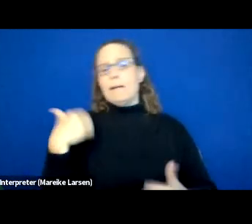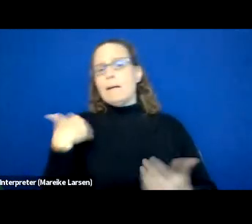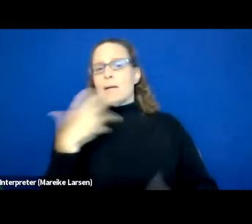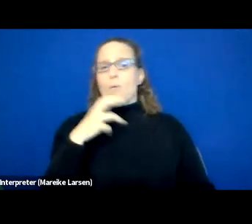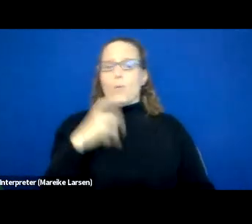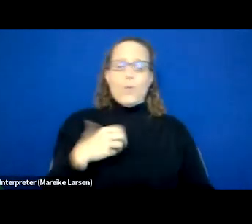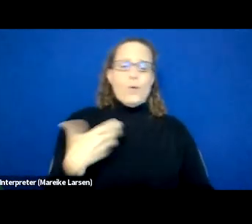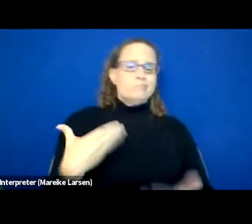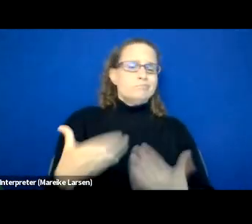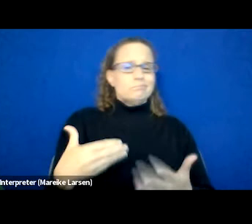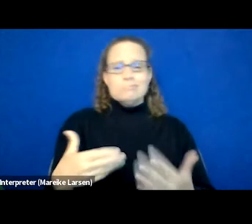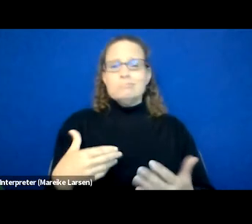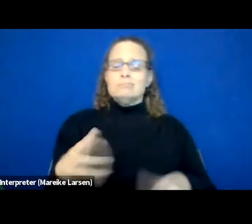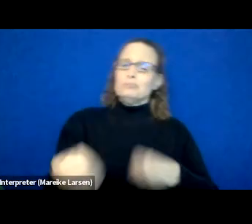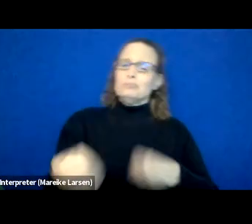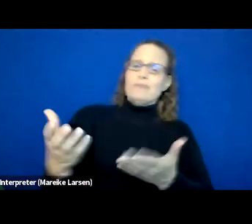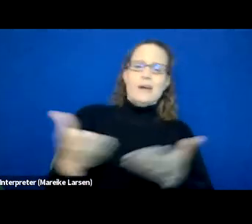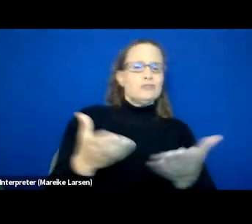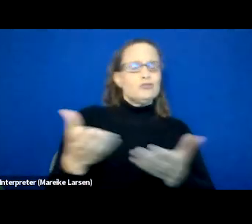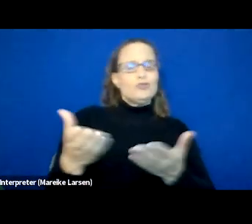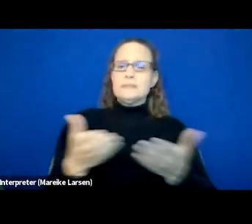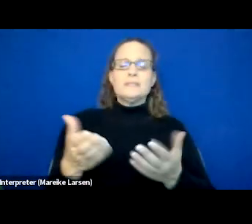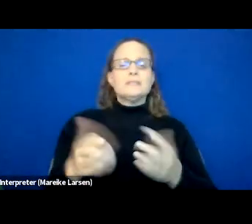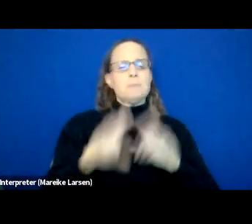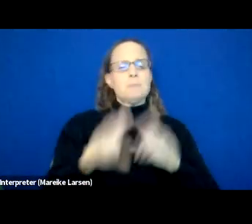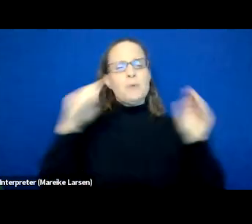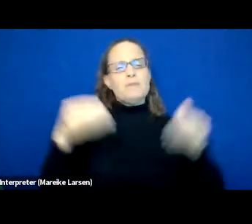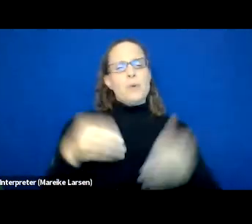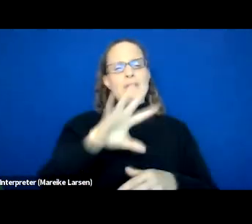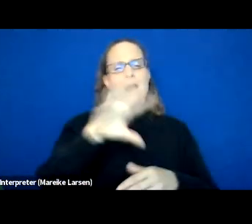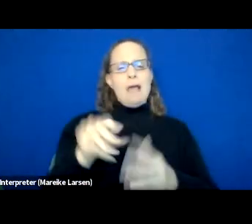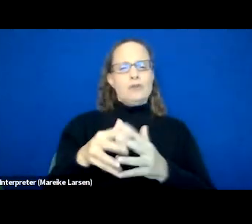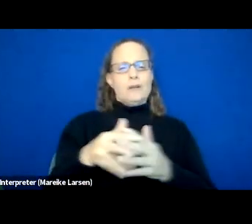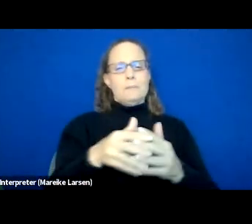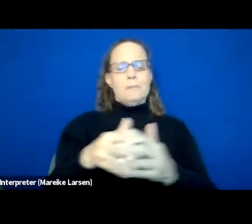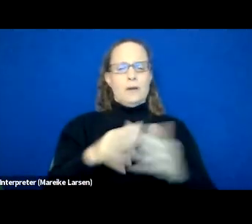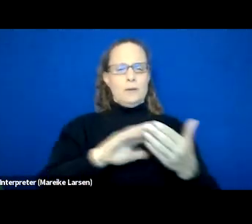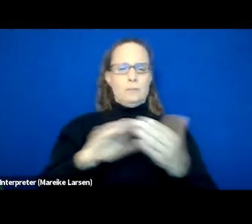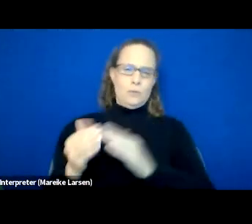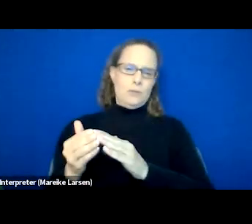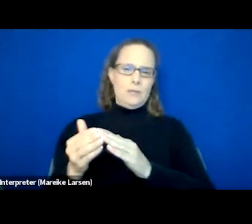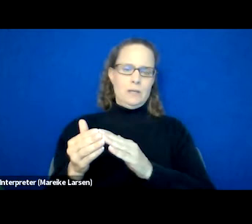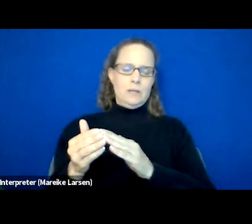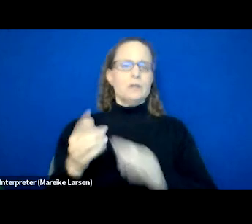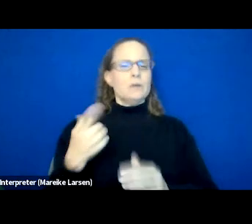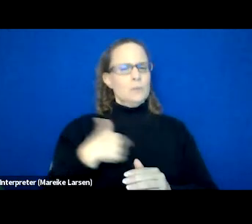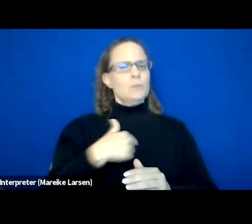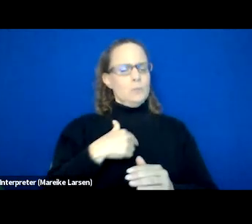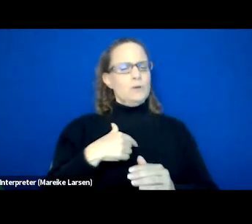we provide services to you, but we focus on the African American community. And we're clear that everyone